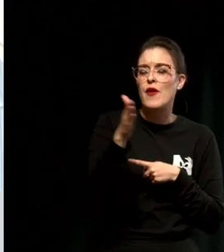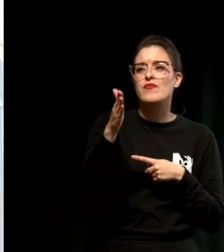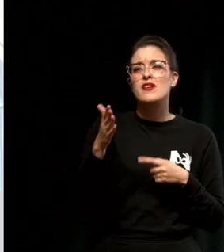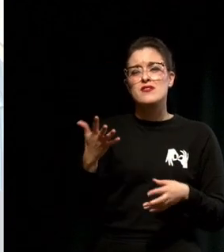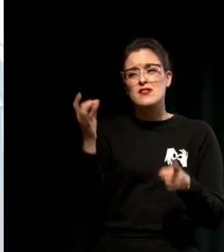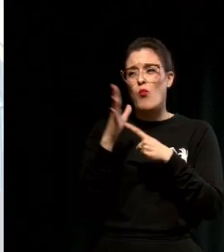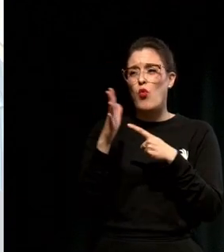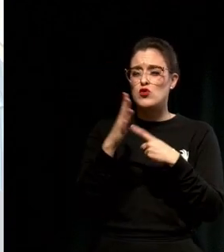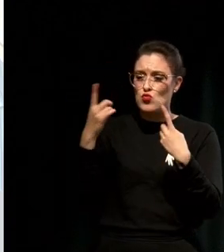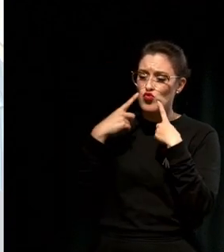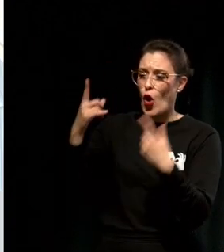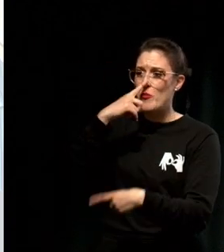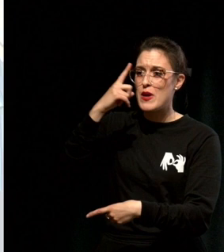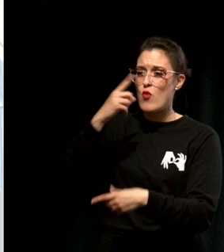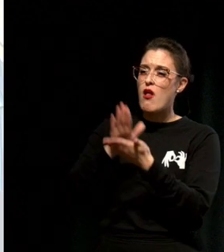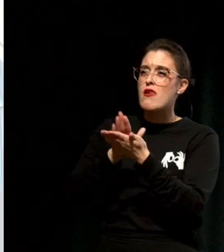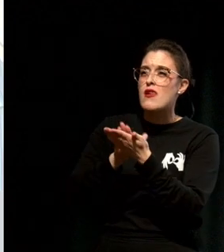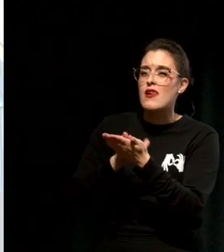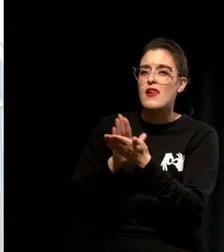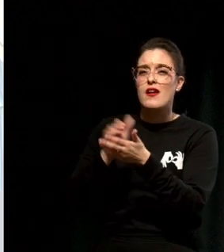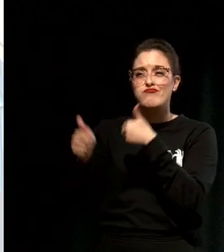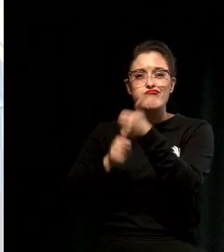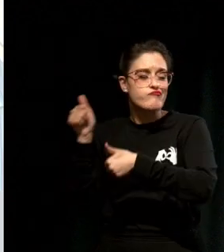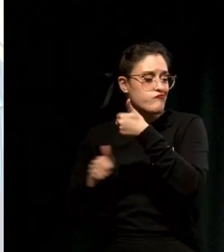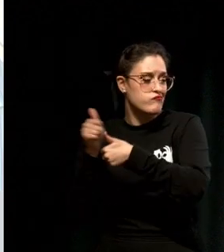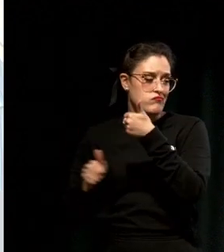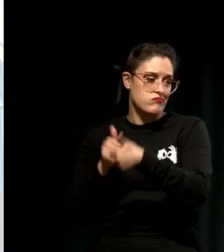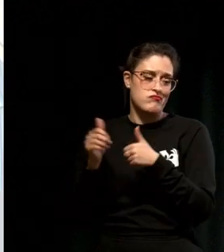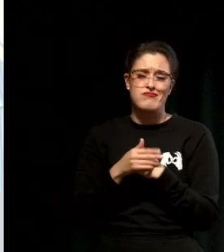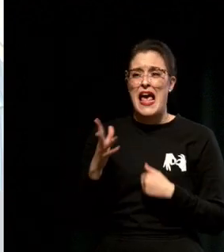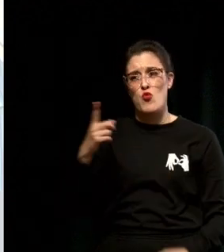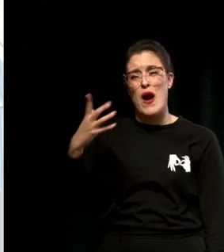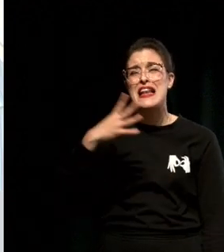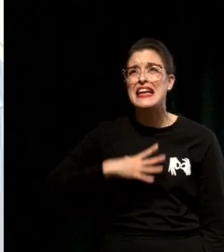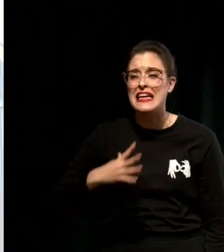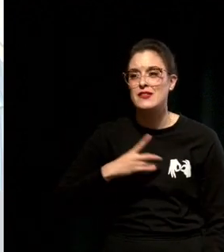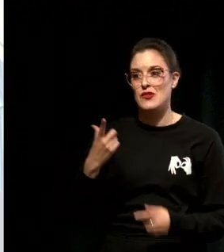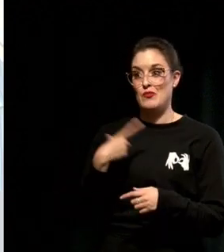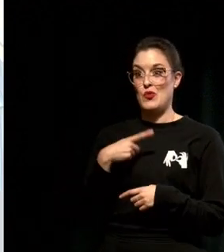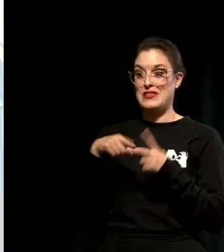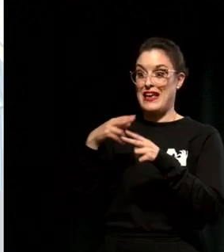who they are and what they do more often than we think, and we love when we receive those feelings.